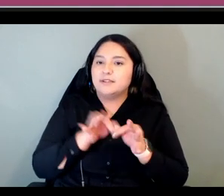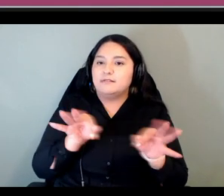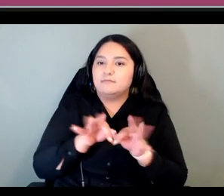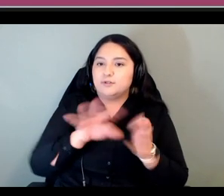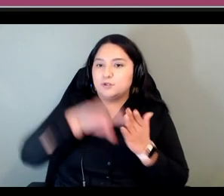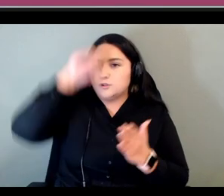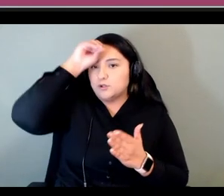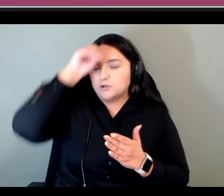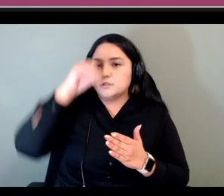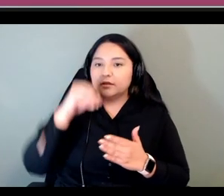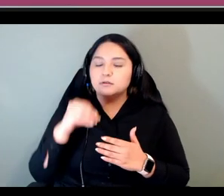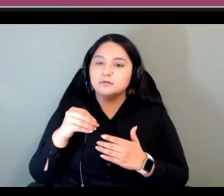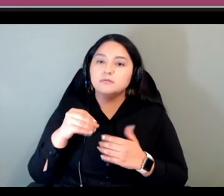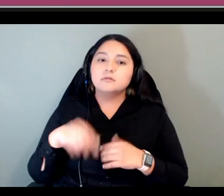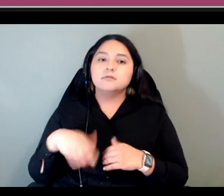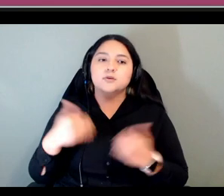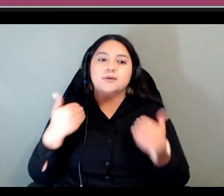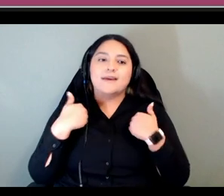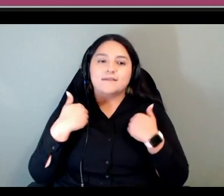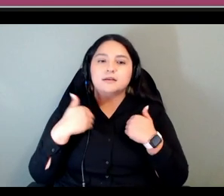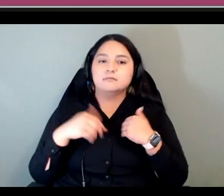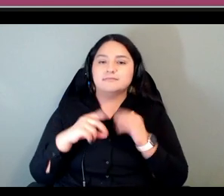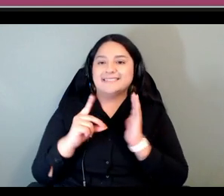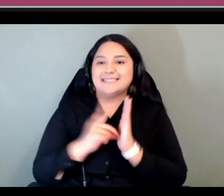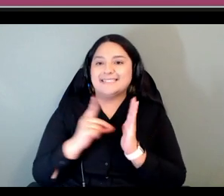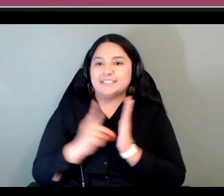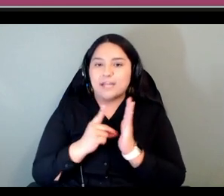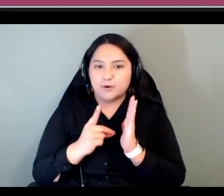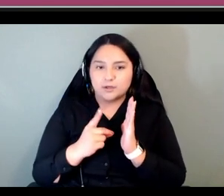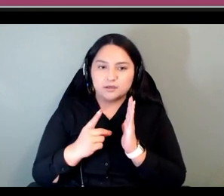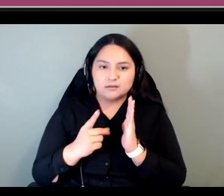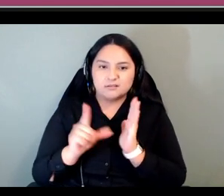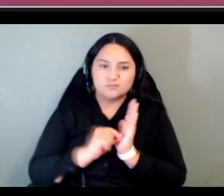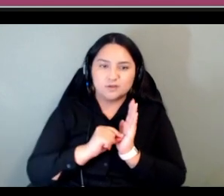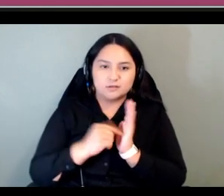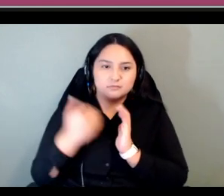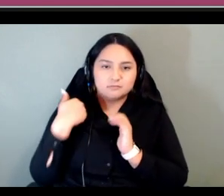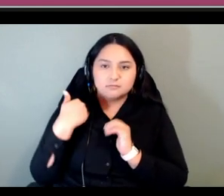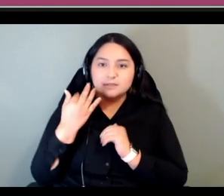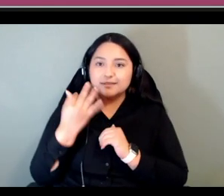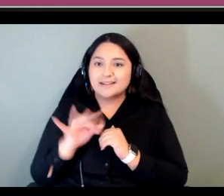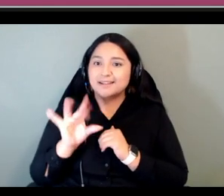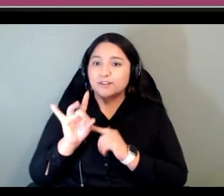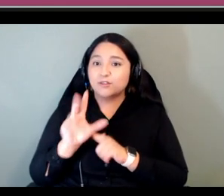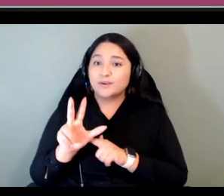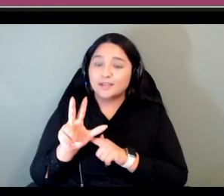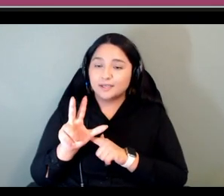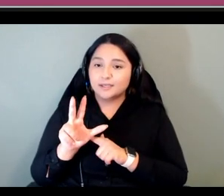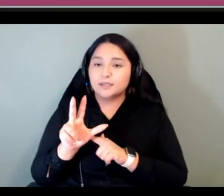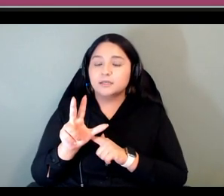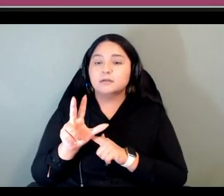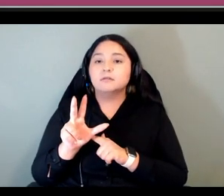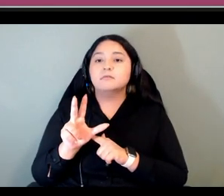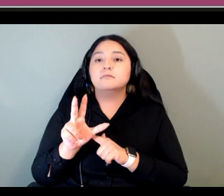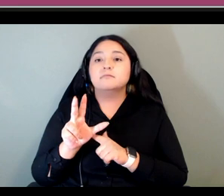on the side here that another print in 1983 and so now to find copies of it is almost